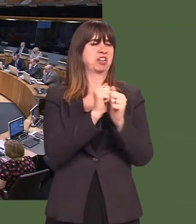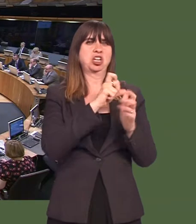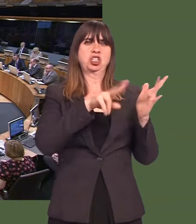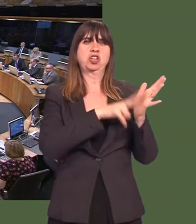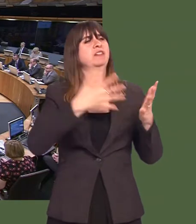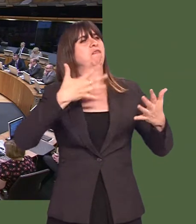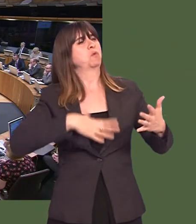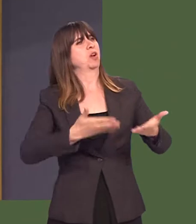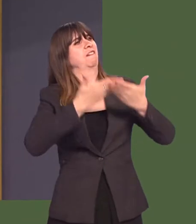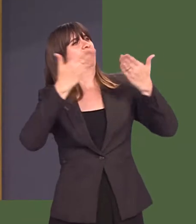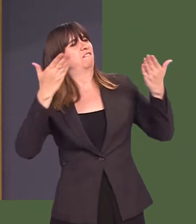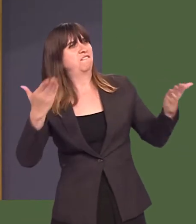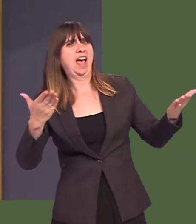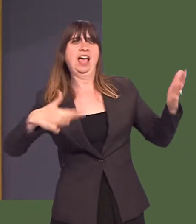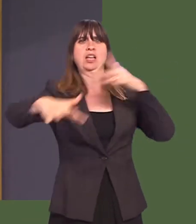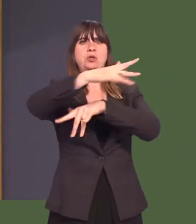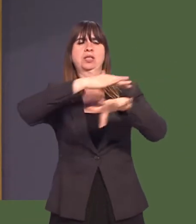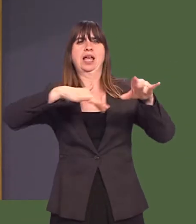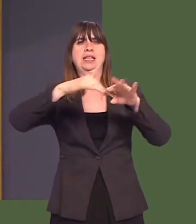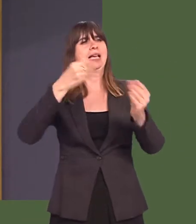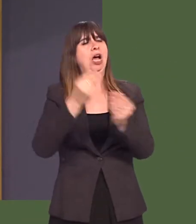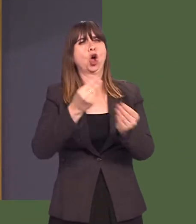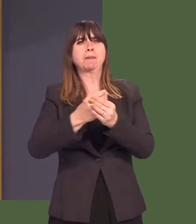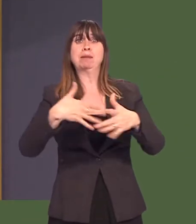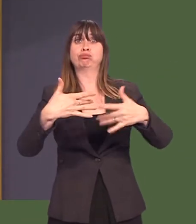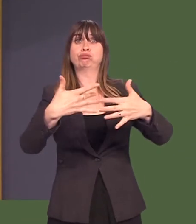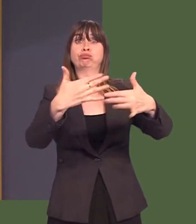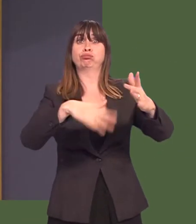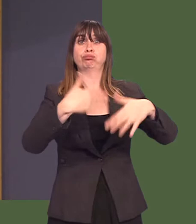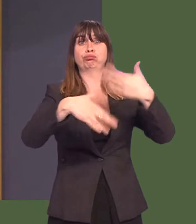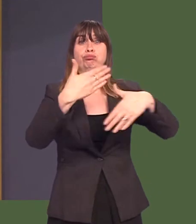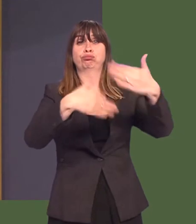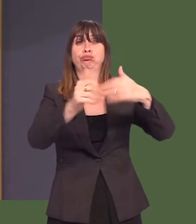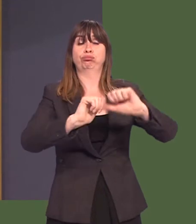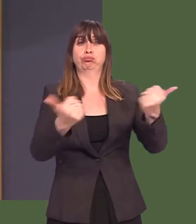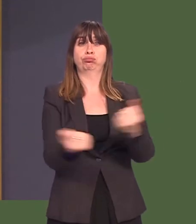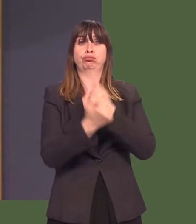Brexit to deliver a fairer society and an upgraded economy, we recognise there are tough negotiations ahead.